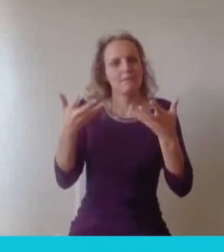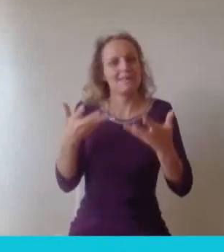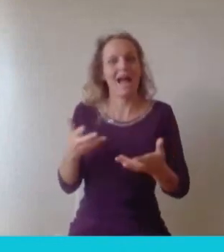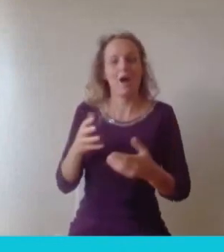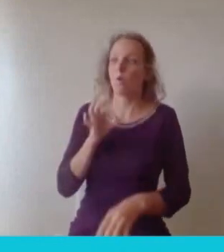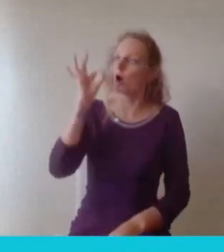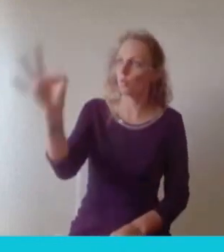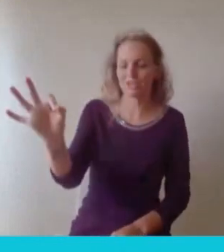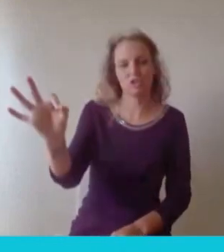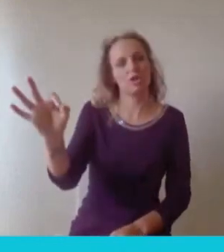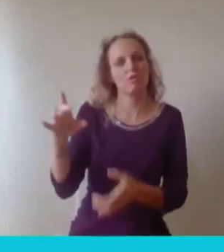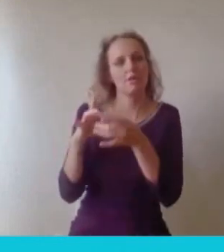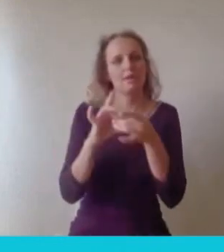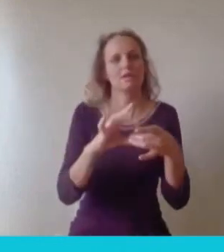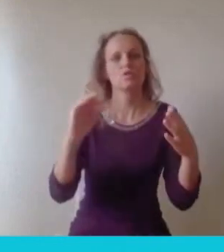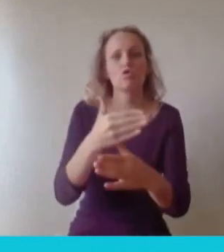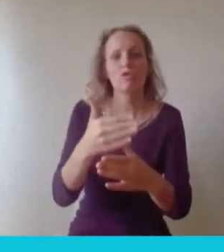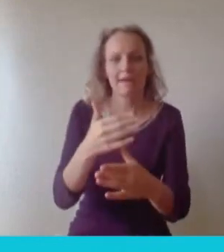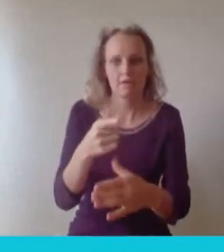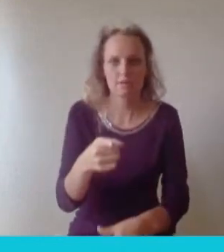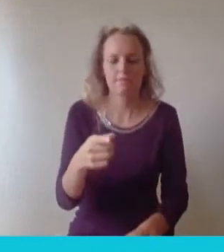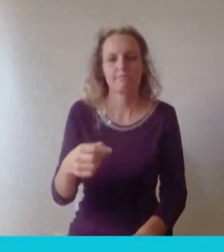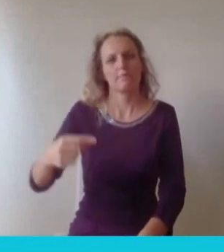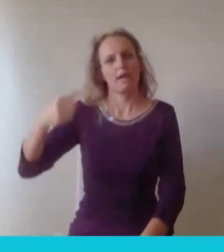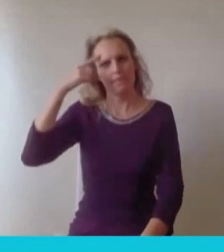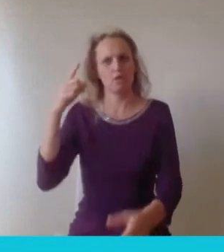your time of graduation. Do you think, given the situation we're now in,